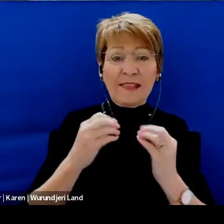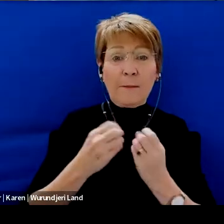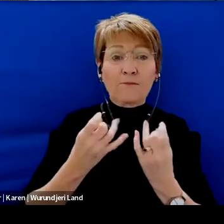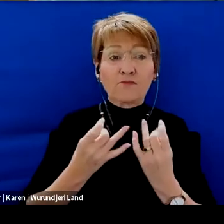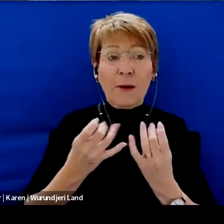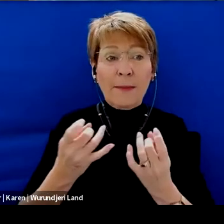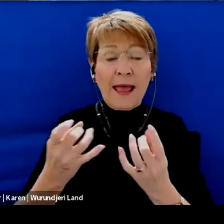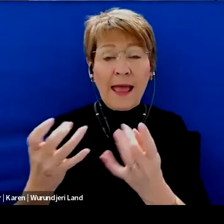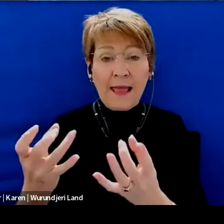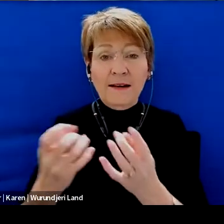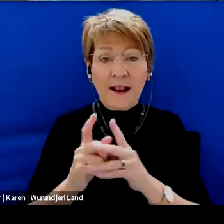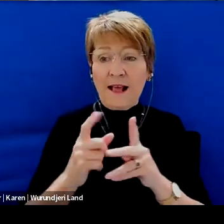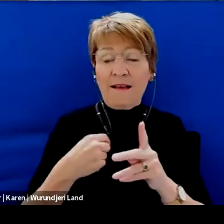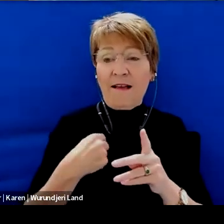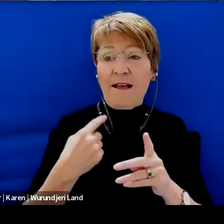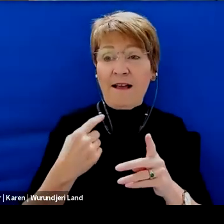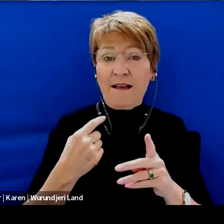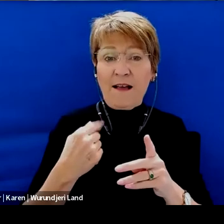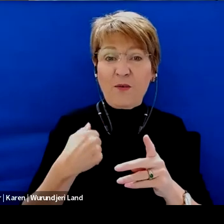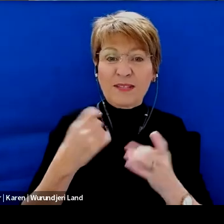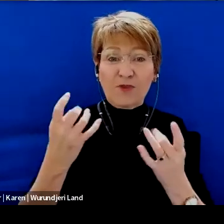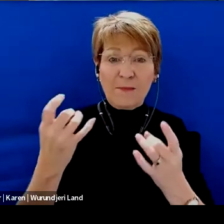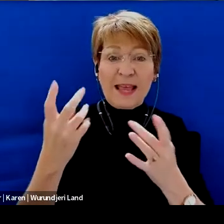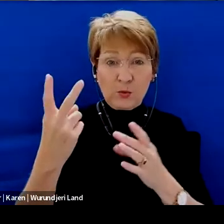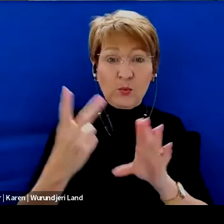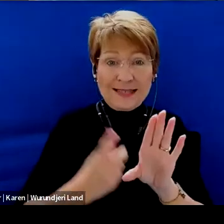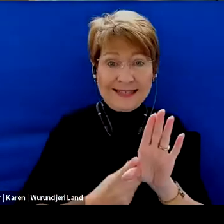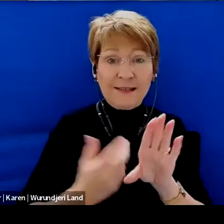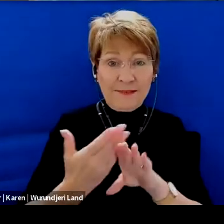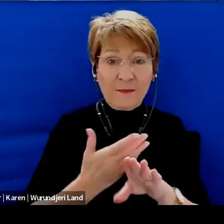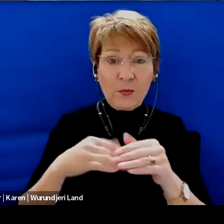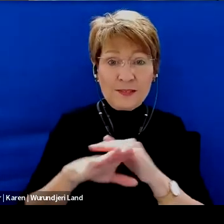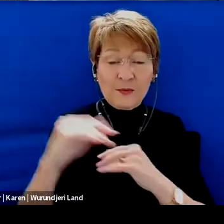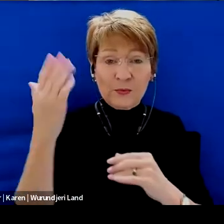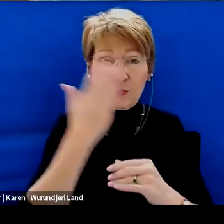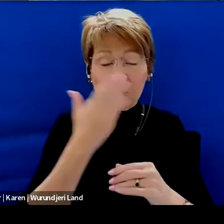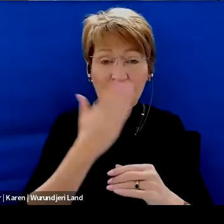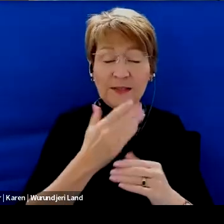Like I was prepared to eat before I went to school. I'm just for the dedication, you know.